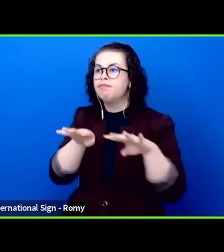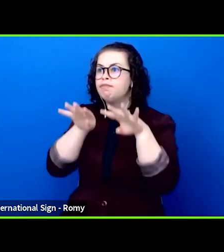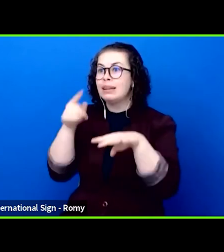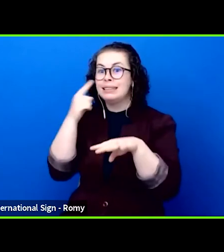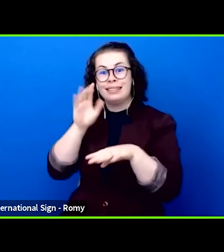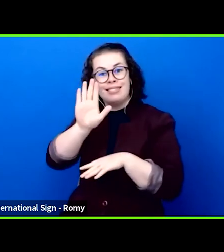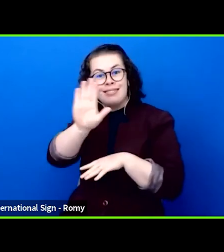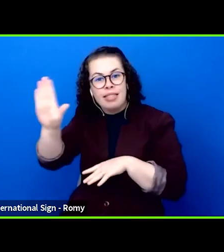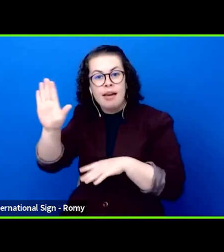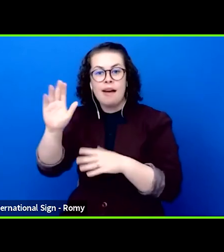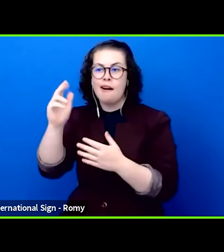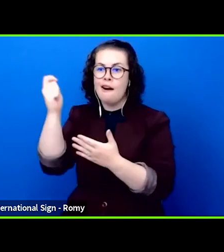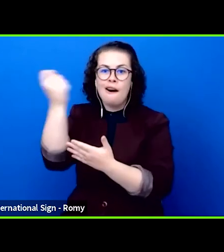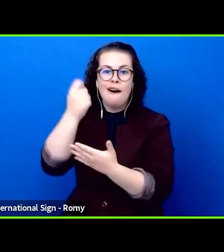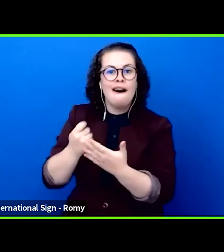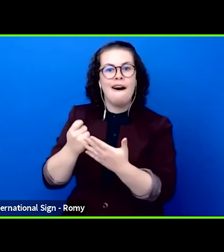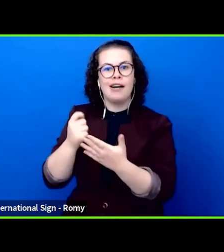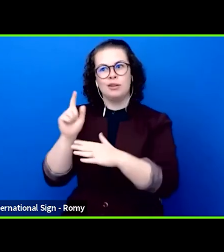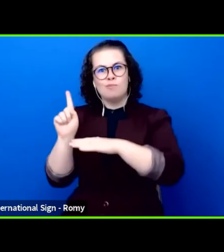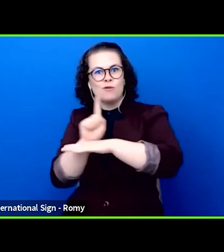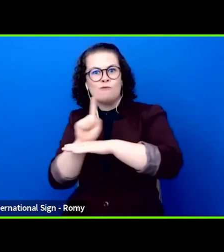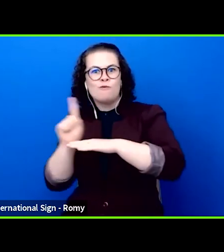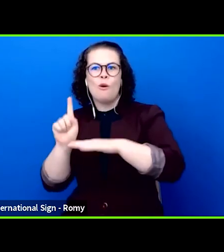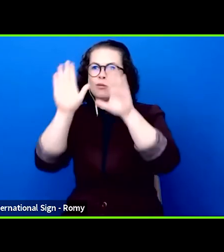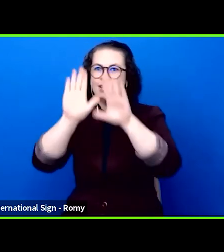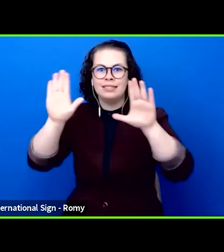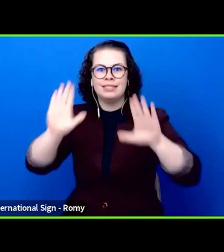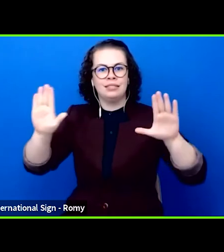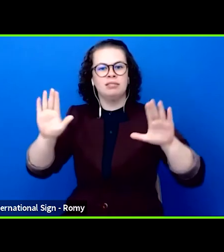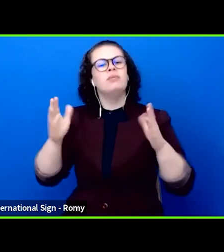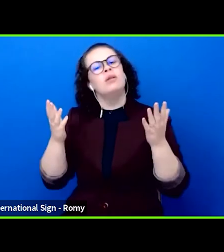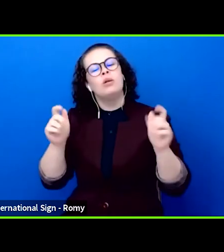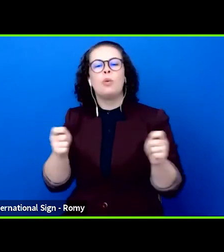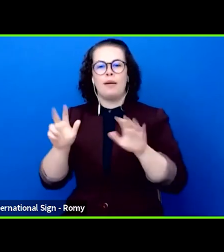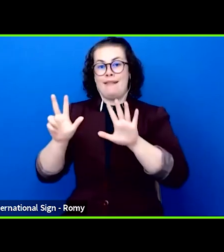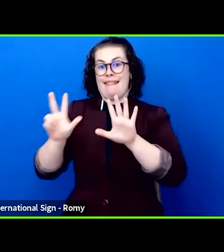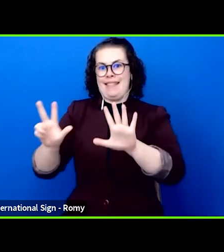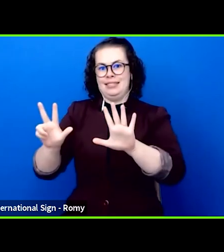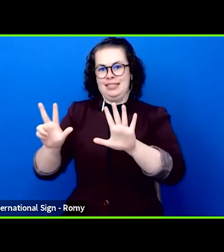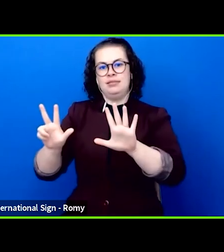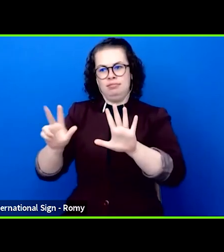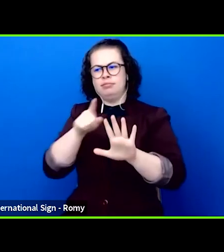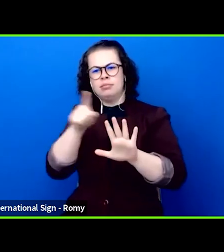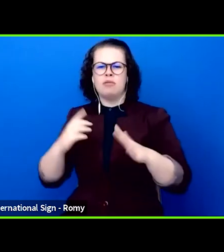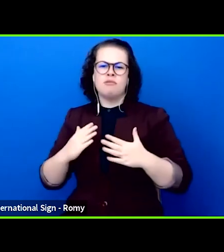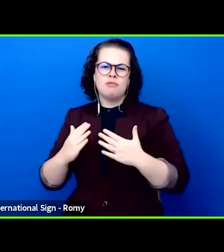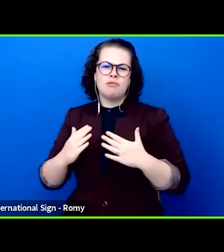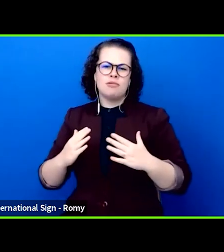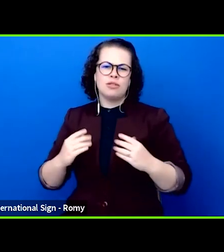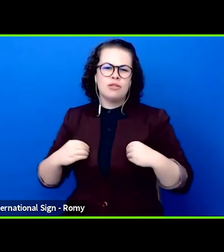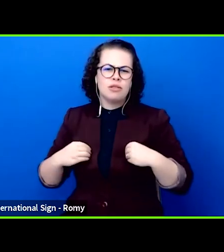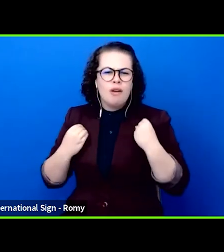audience each year by presenting eight guest performances by young artists and companies from